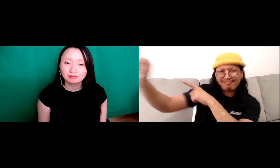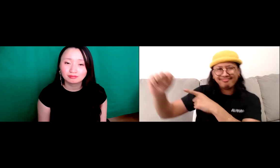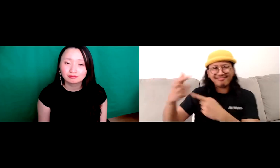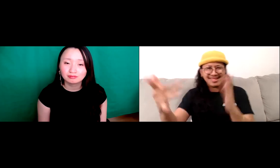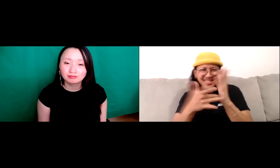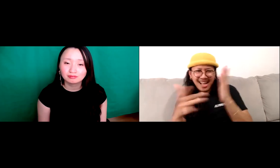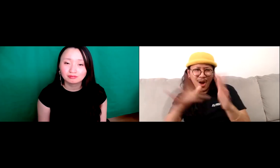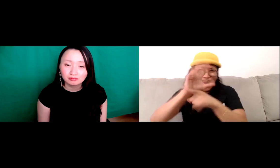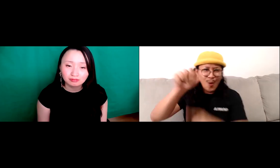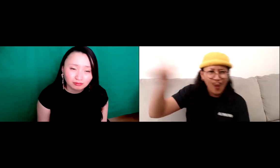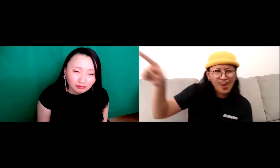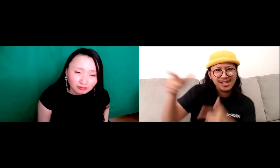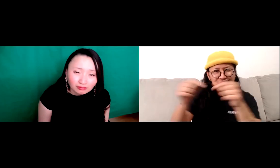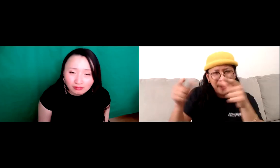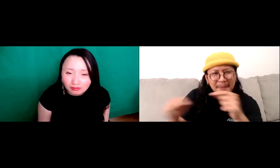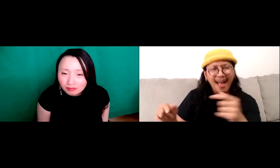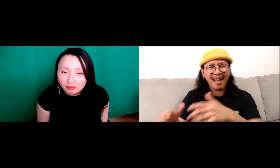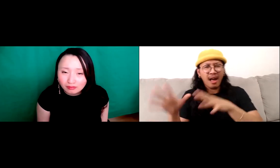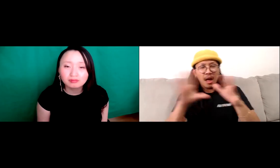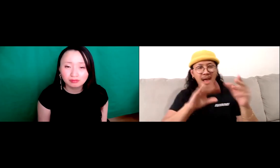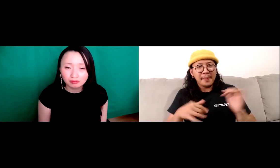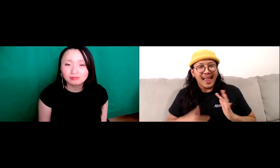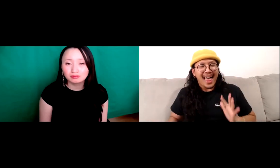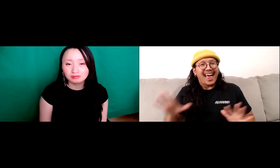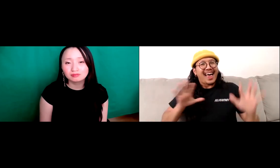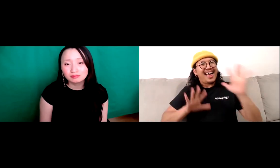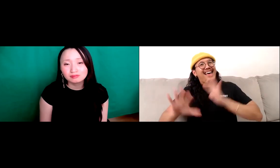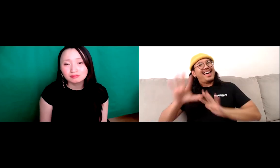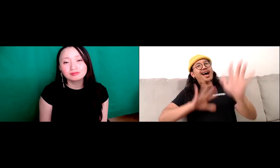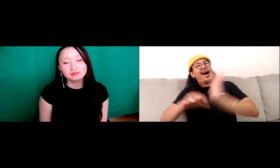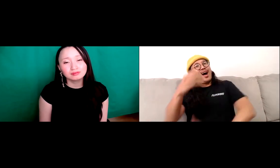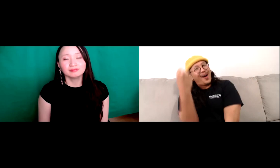You know you're Asian you should be smart, you're off the charts you know and I'm going